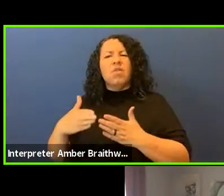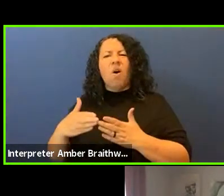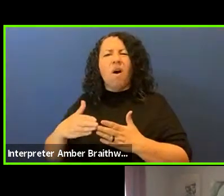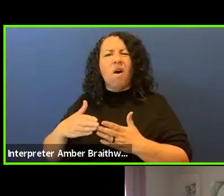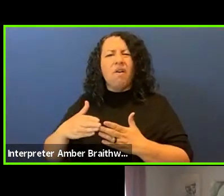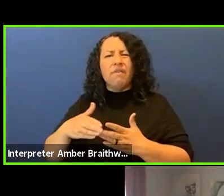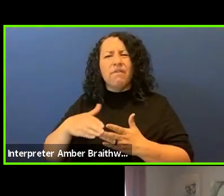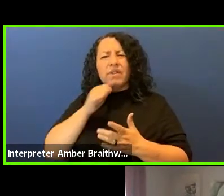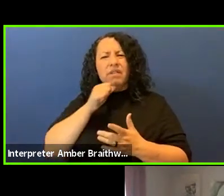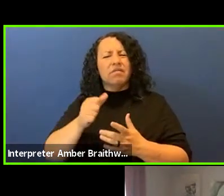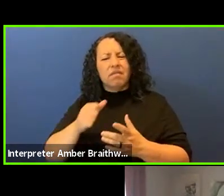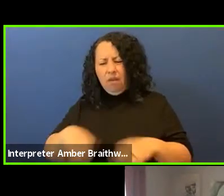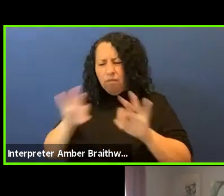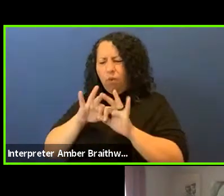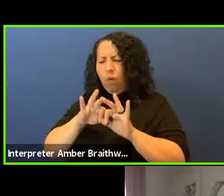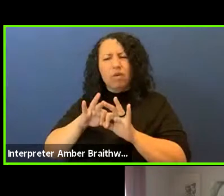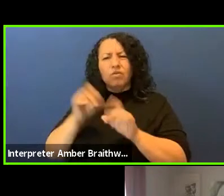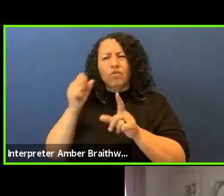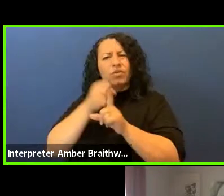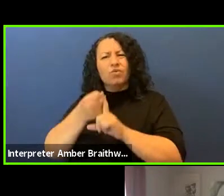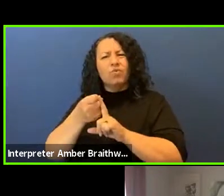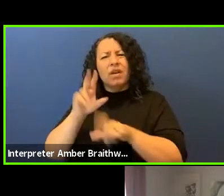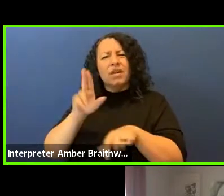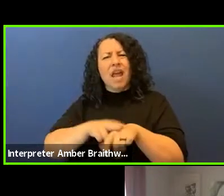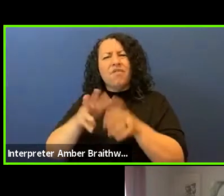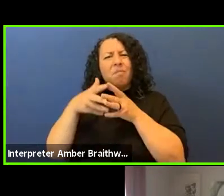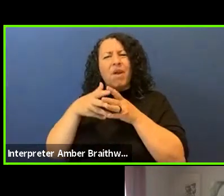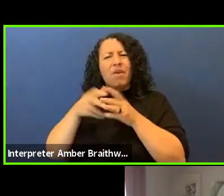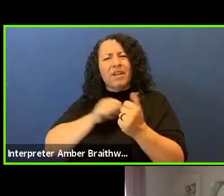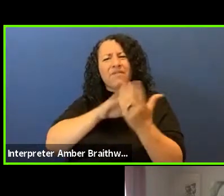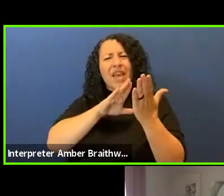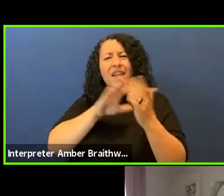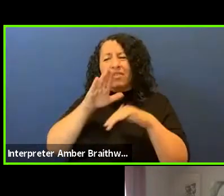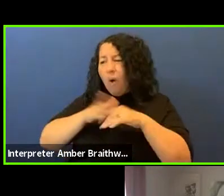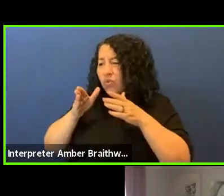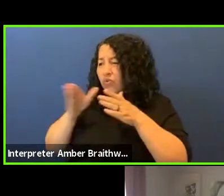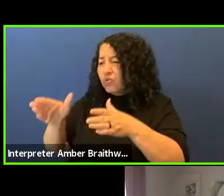the conditions that Natives are facing on streets and on the reservations.